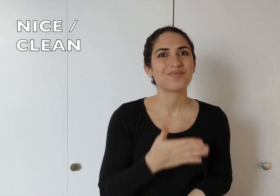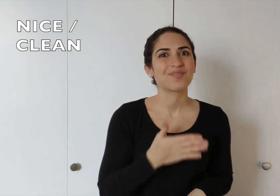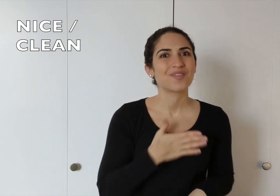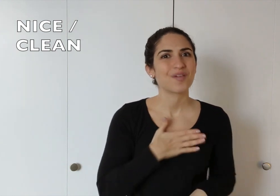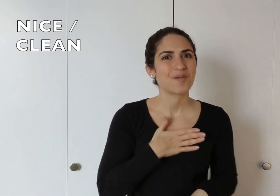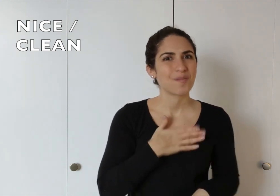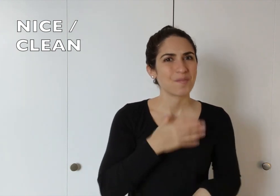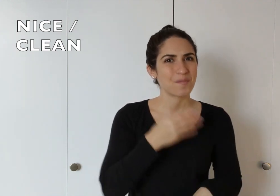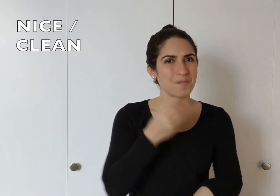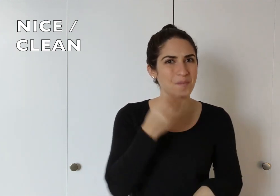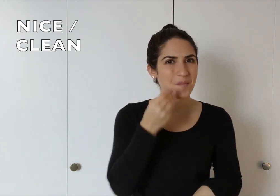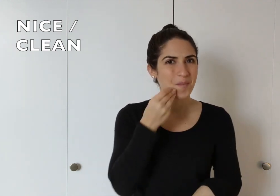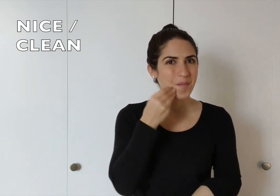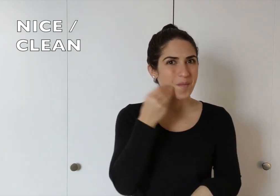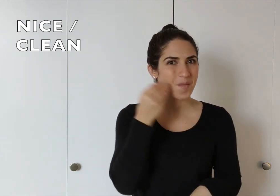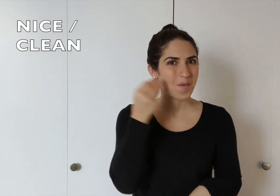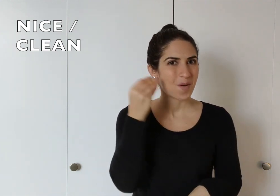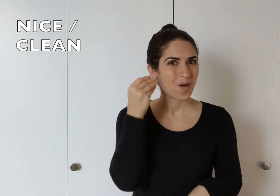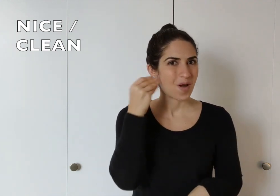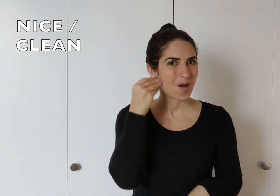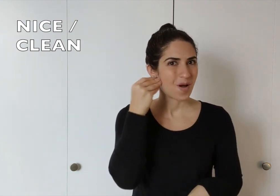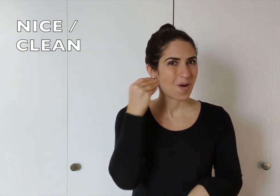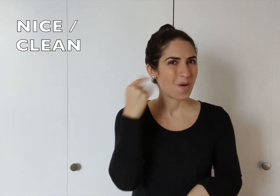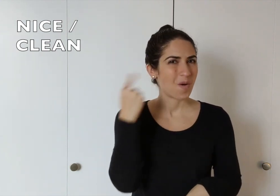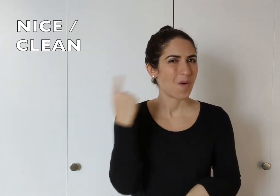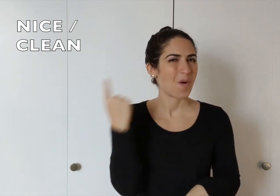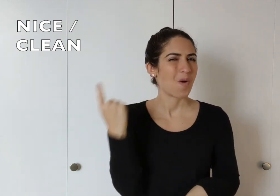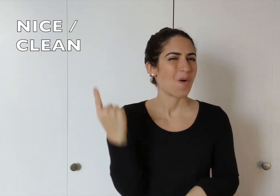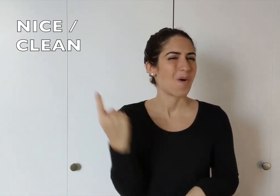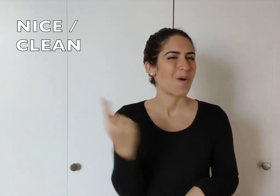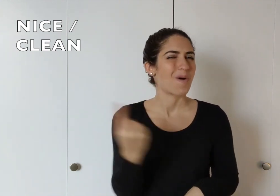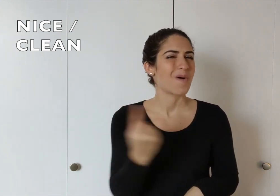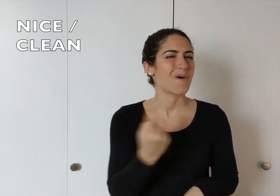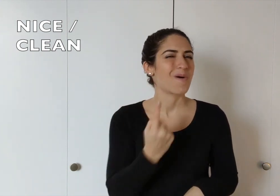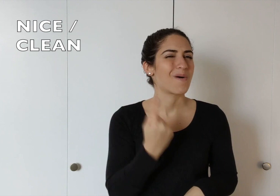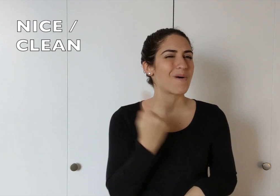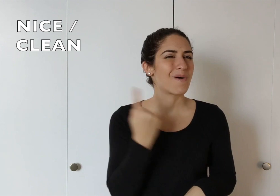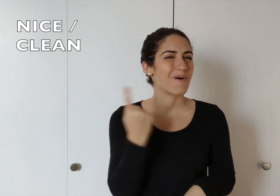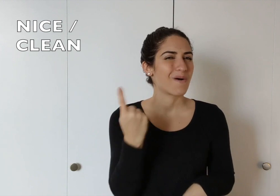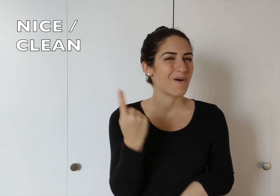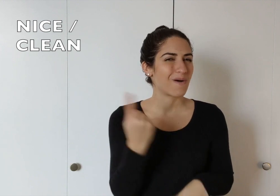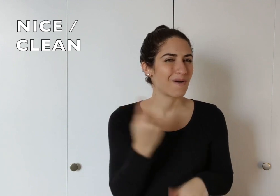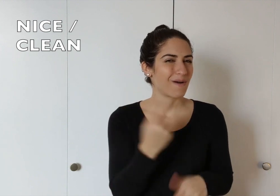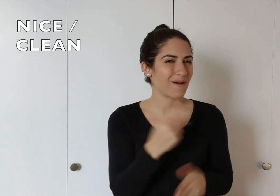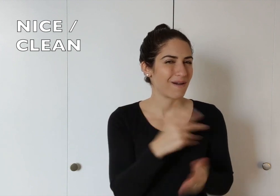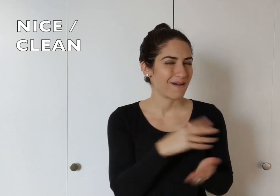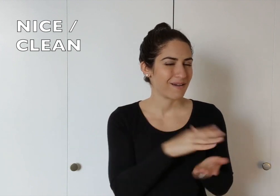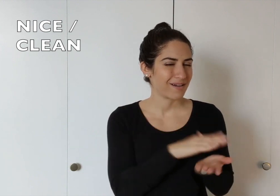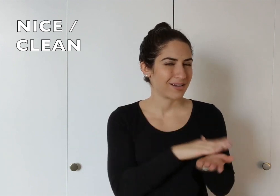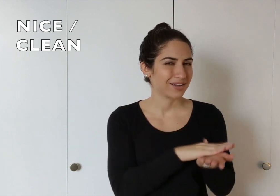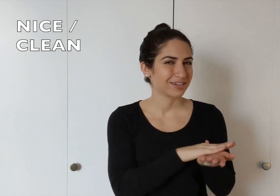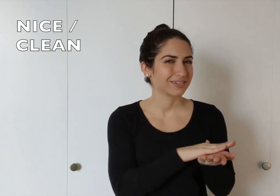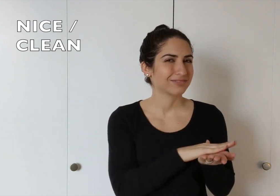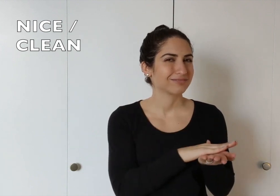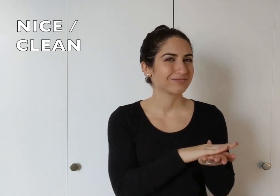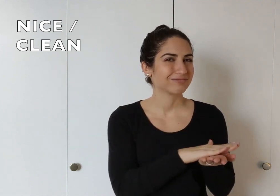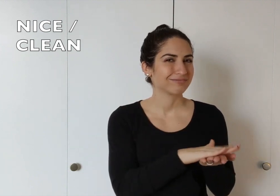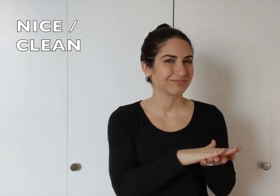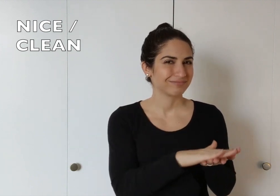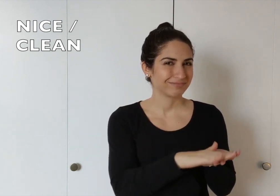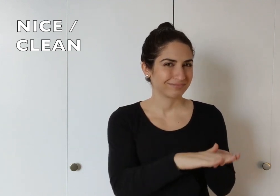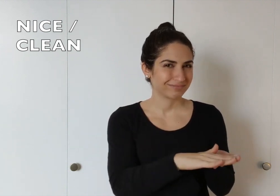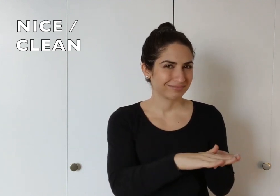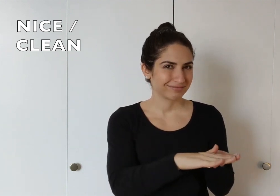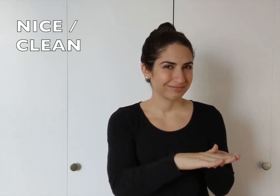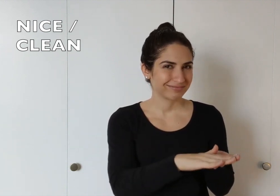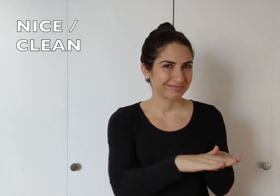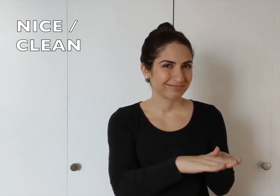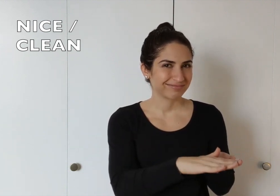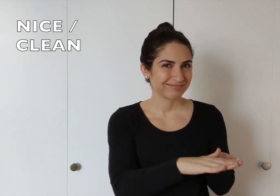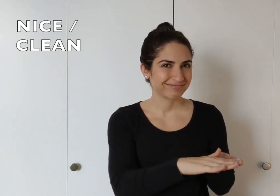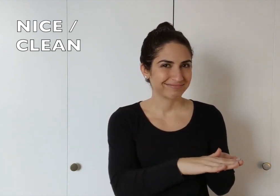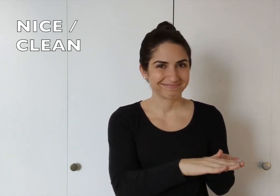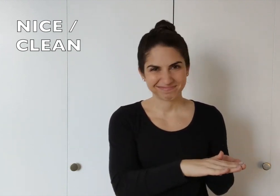MY HOME ALWAYS CLEAN.